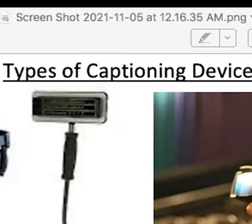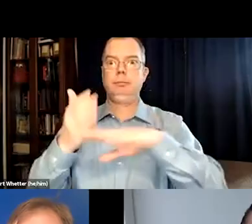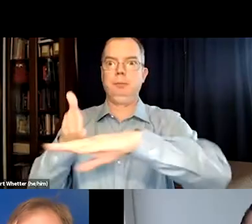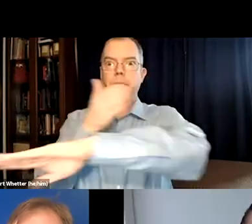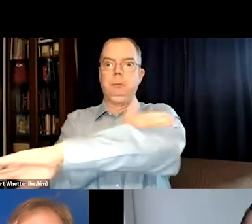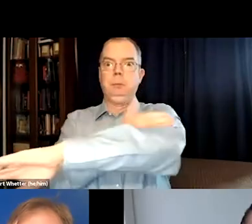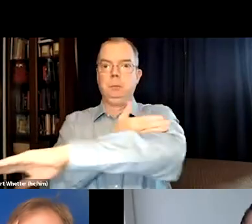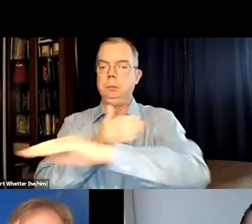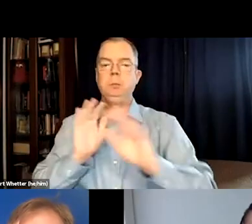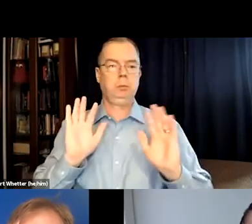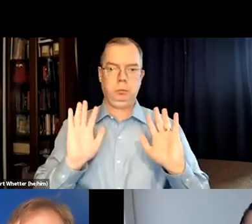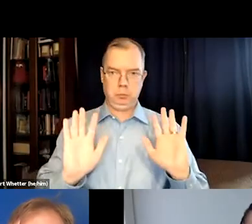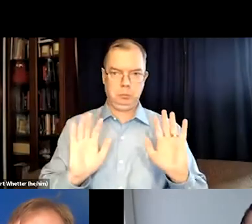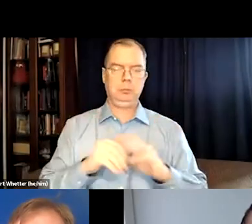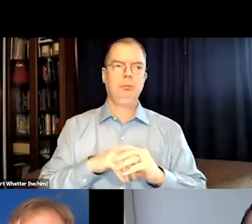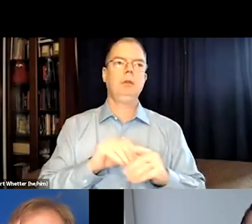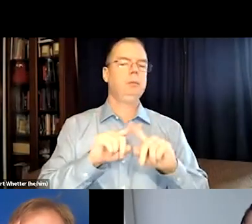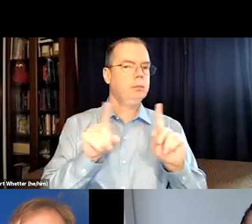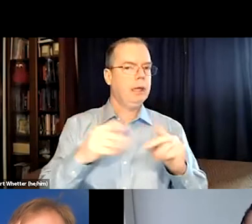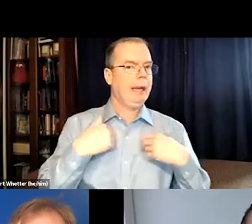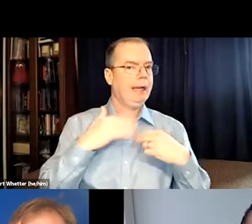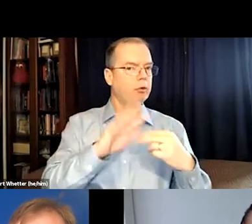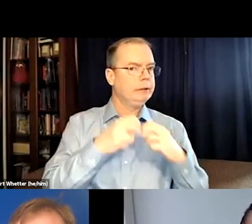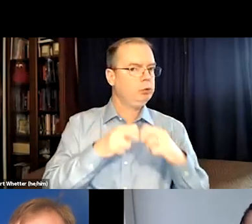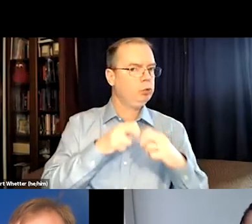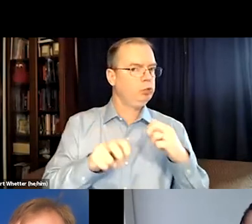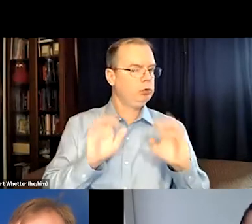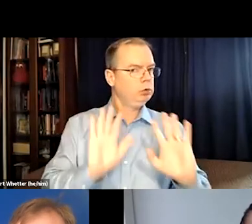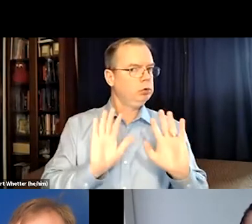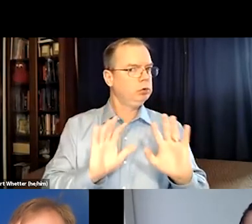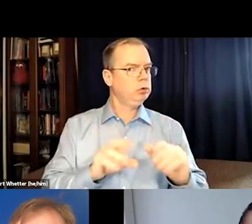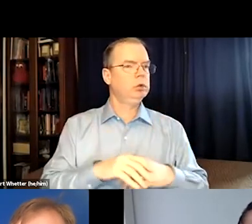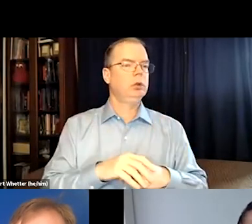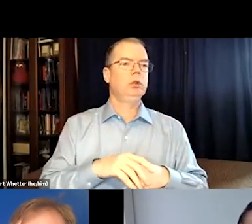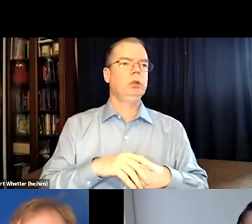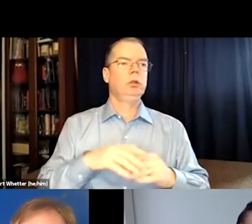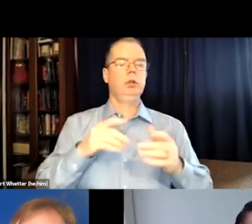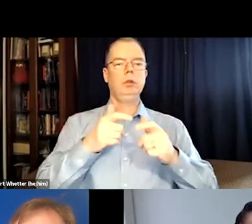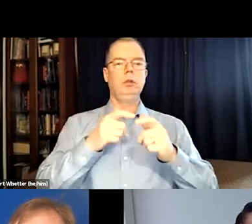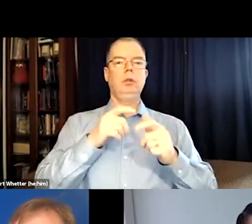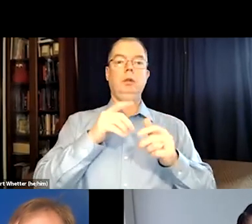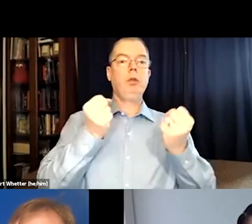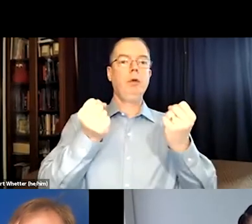And it's a great technology that has some improvements. But of course, they have their issues.